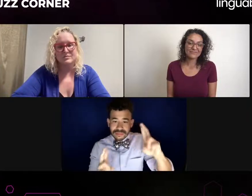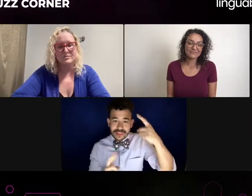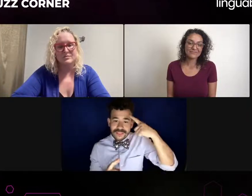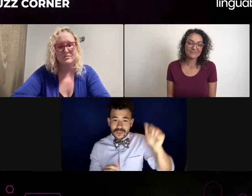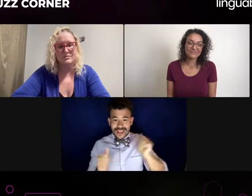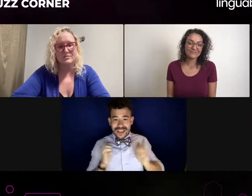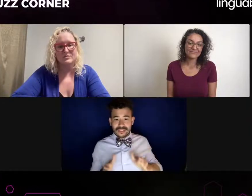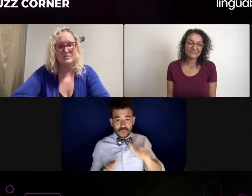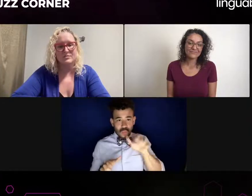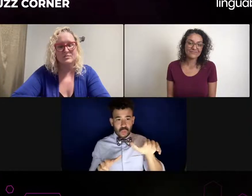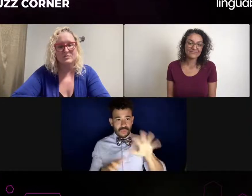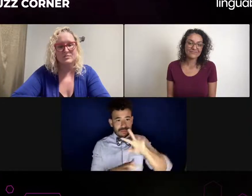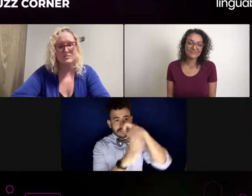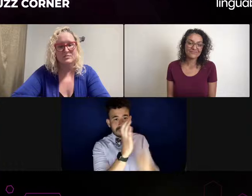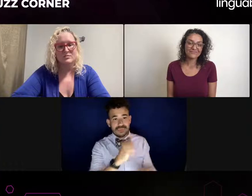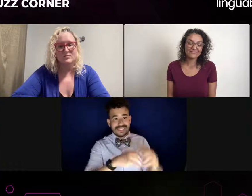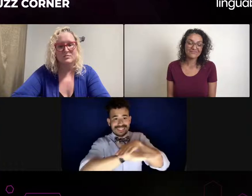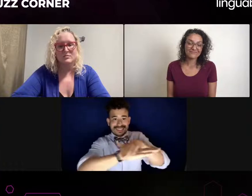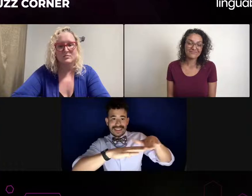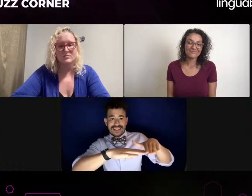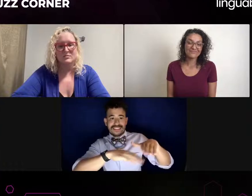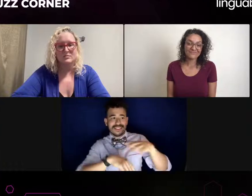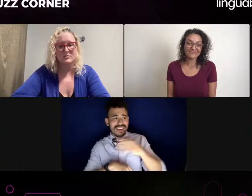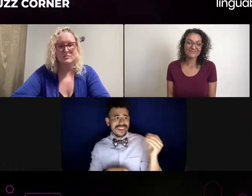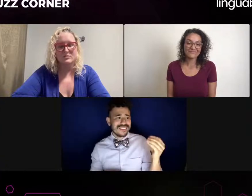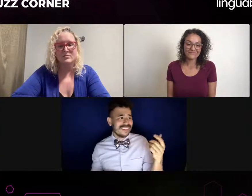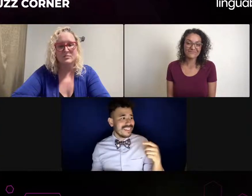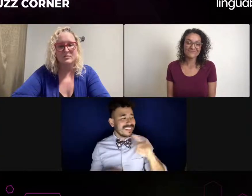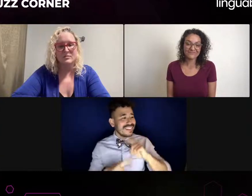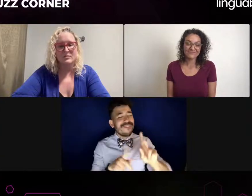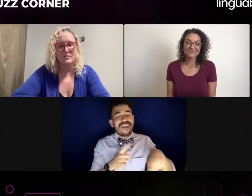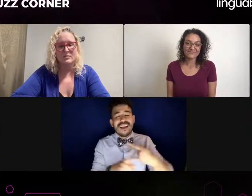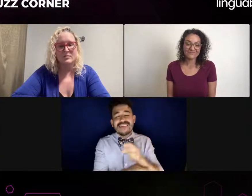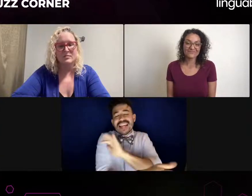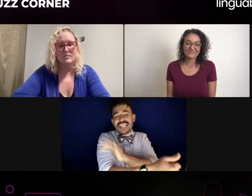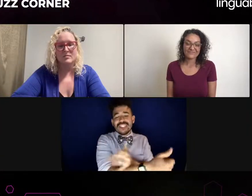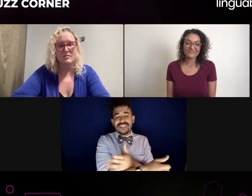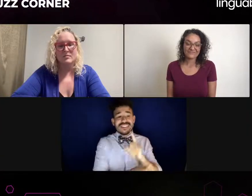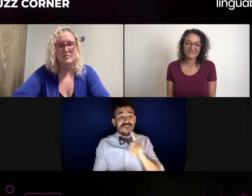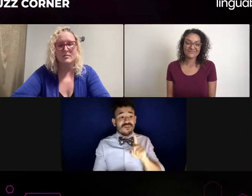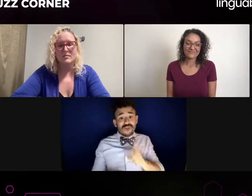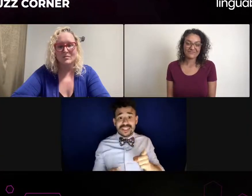I'd be watching that and reading the captions and I would copy what they were saying.